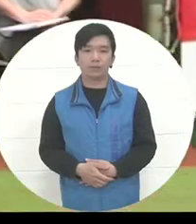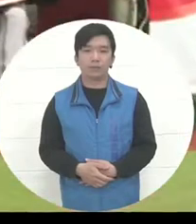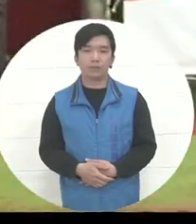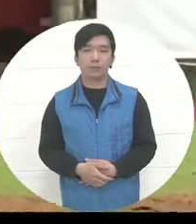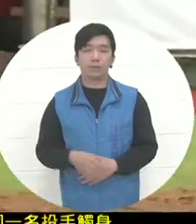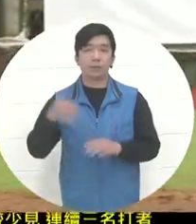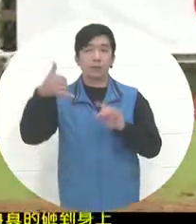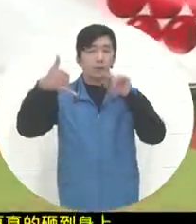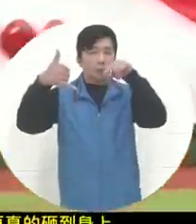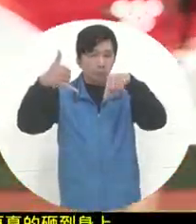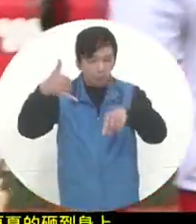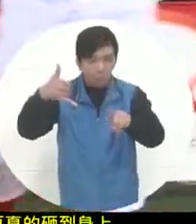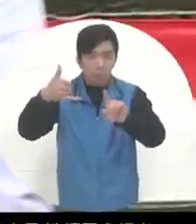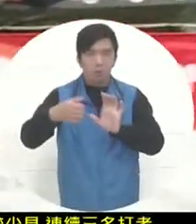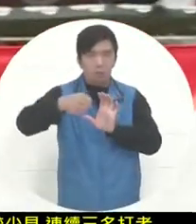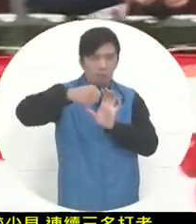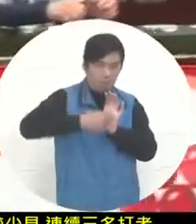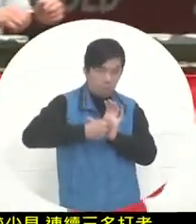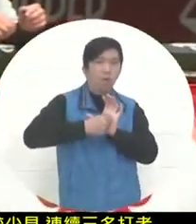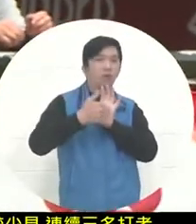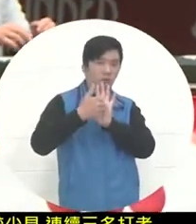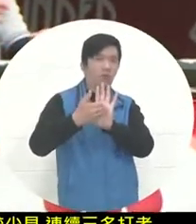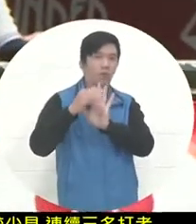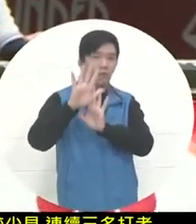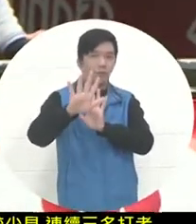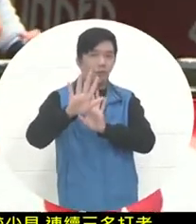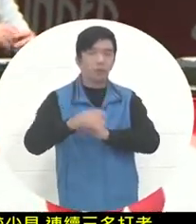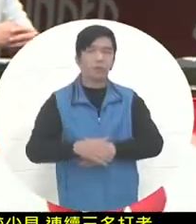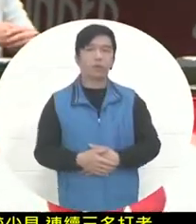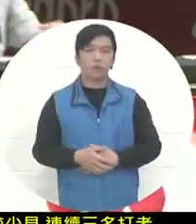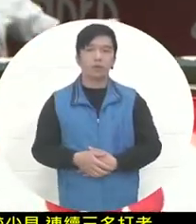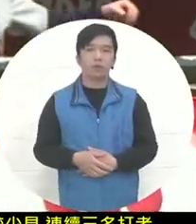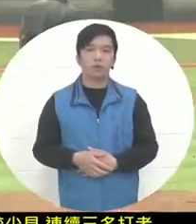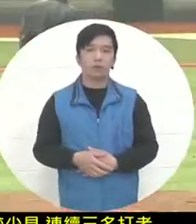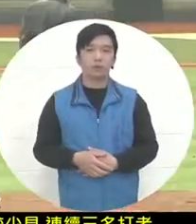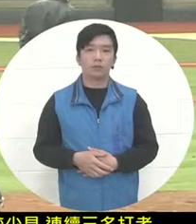a low-angle ball. The step was to block him first. Then there is a problem with the selection.